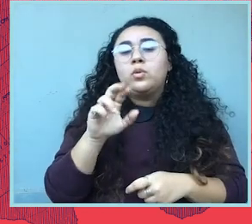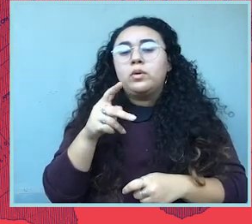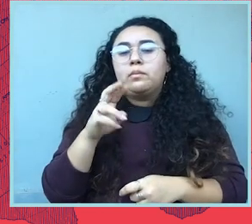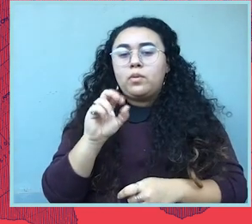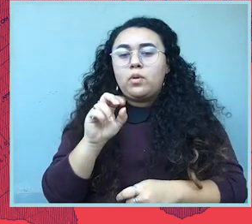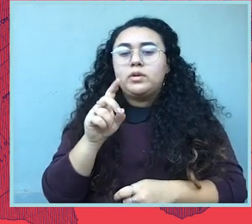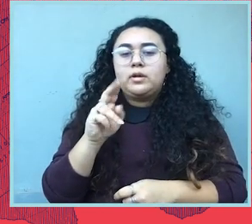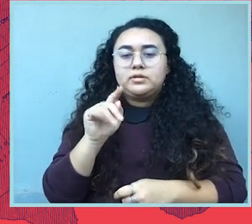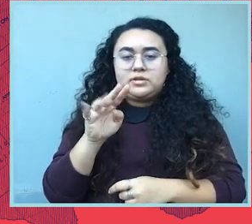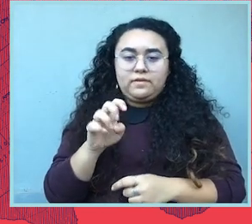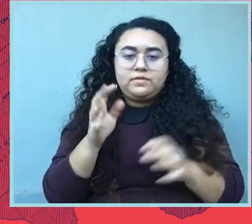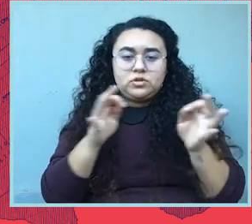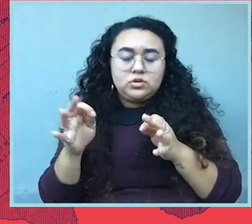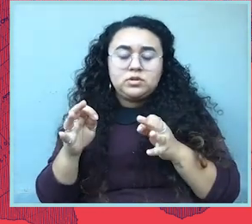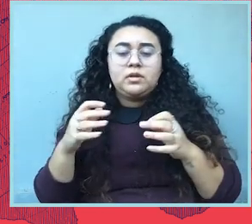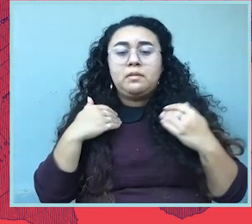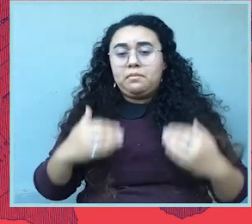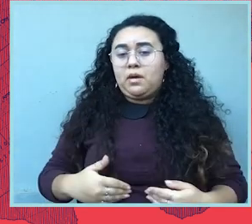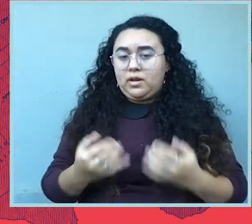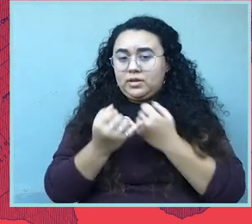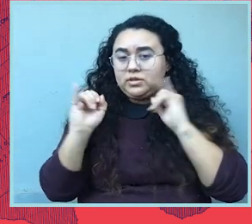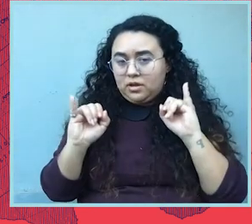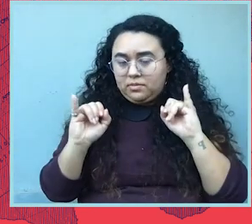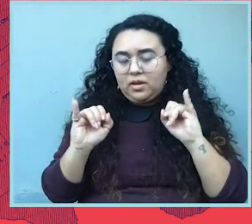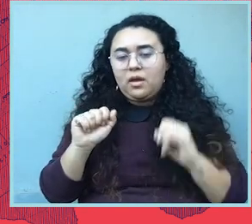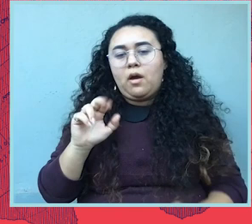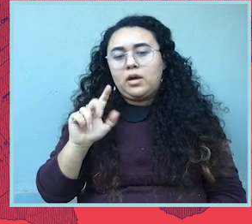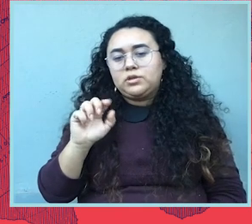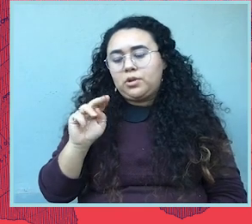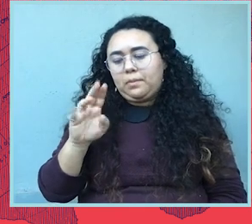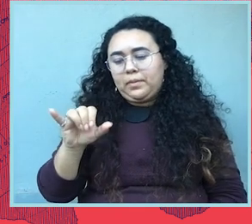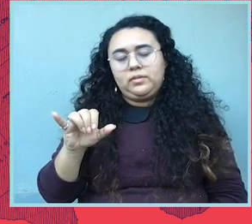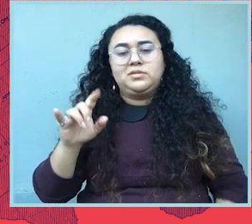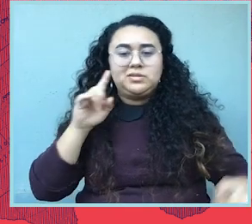choices and bodily autonomy. Huh.